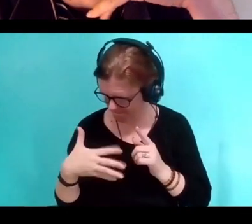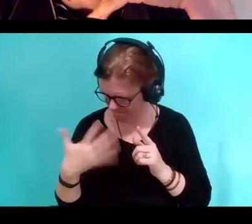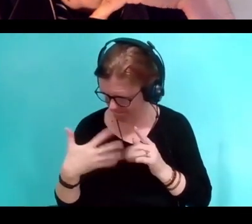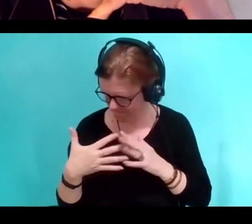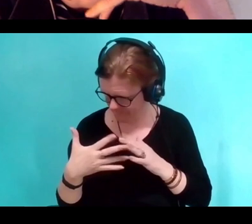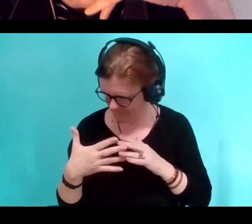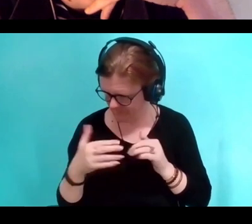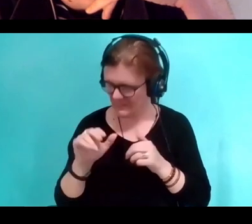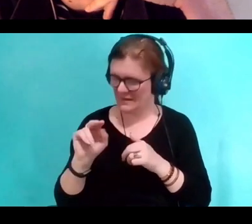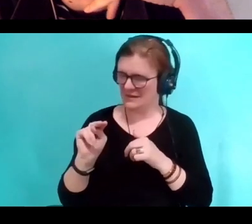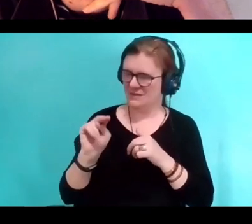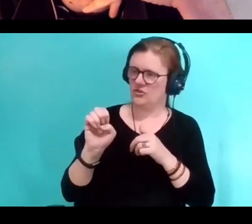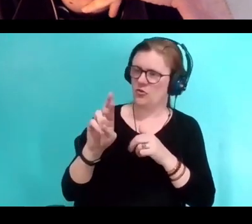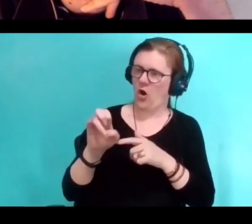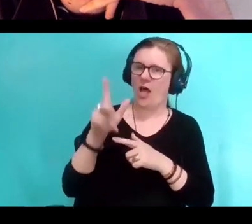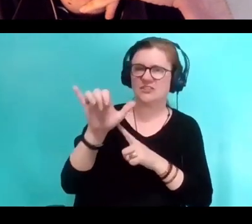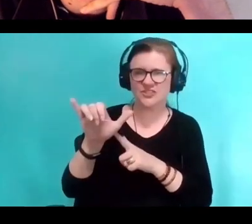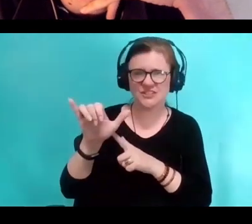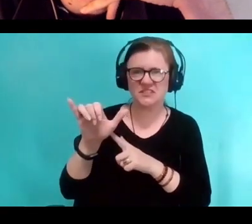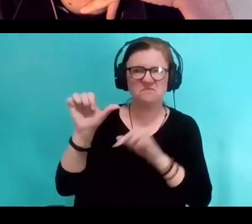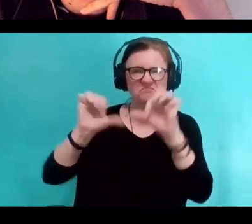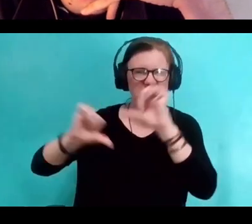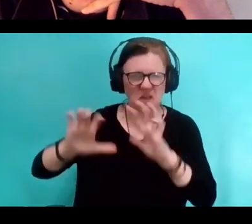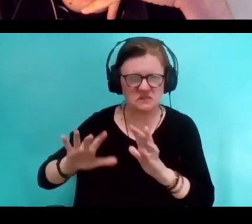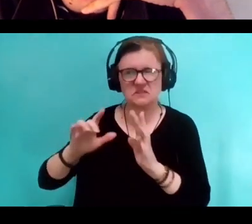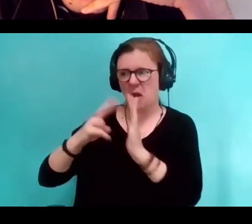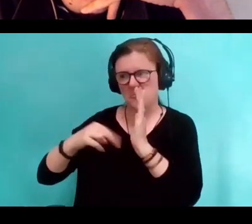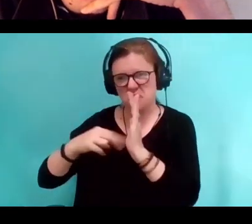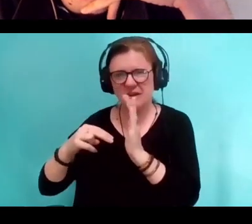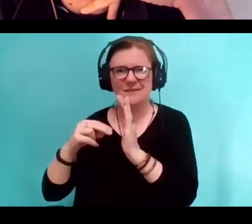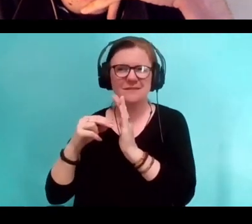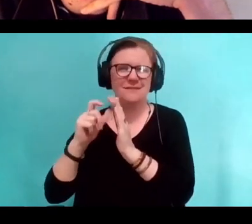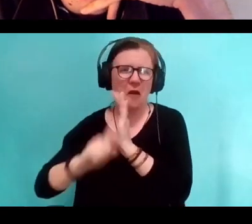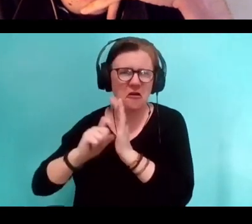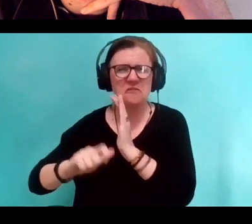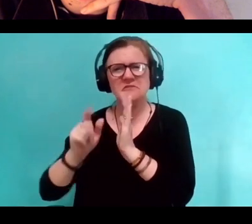Neurologist. No scientist, I'm reading pieces from journals.